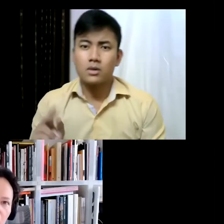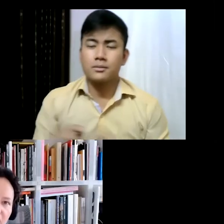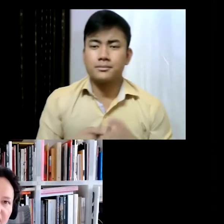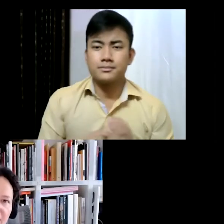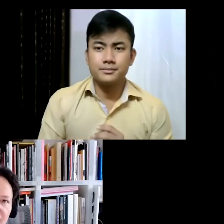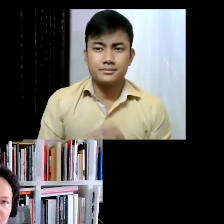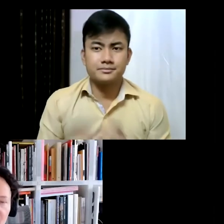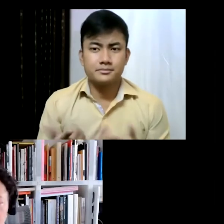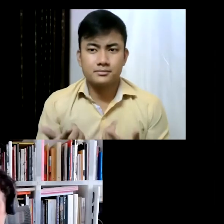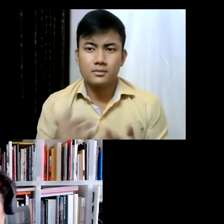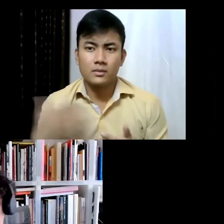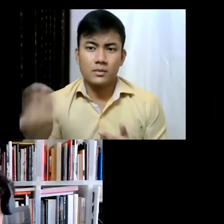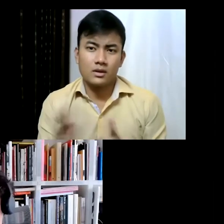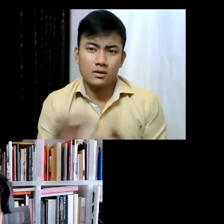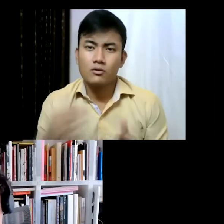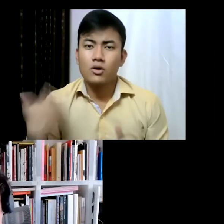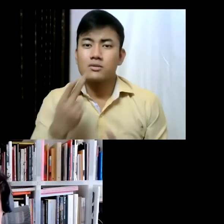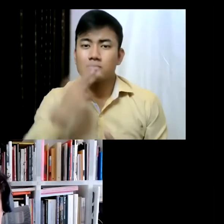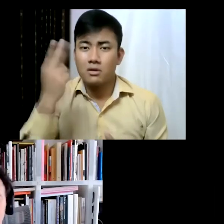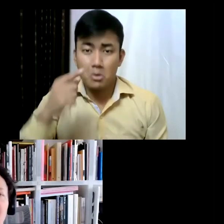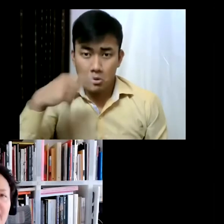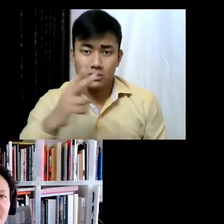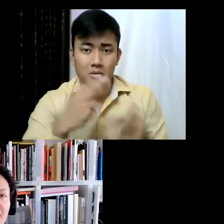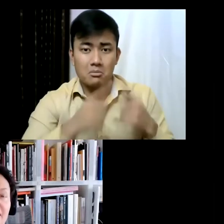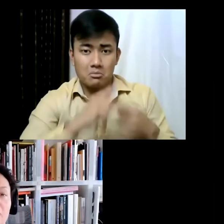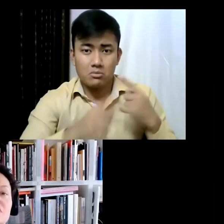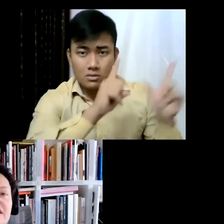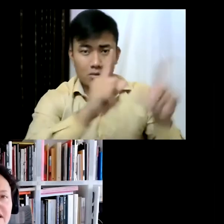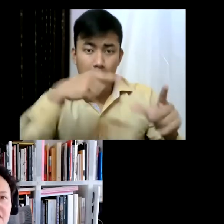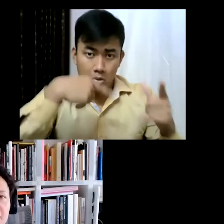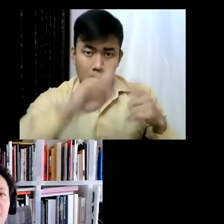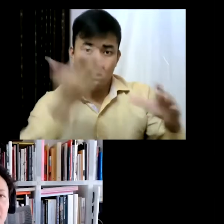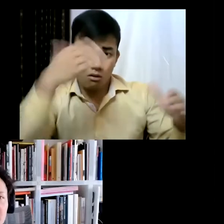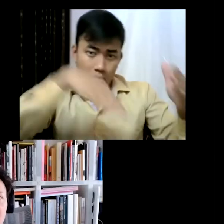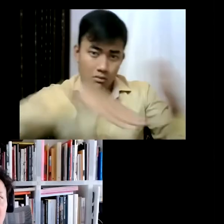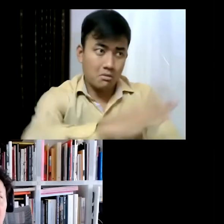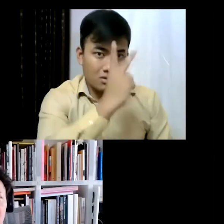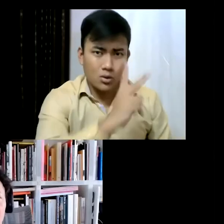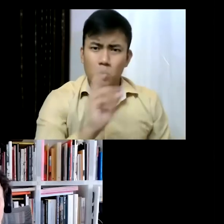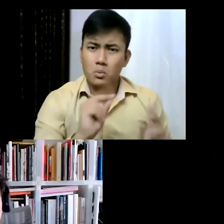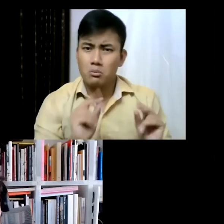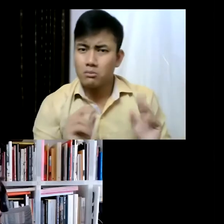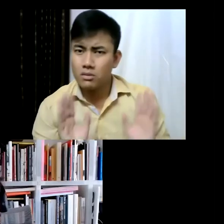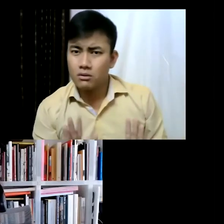looking at this art piece but also looking back at their own city from the perspective of the art and